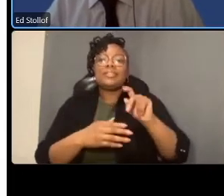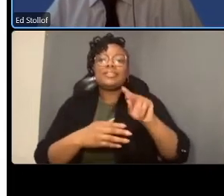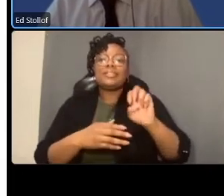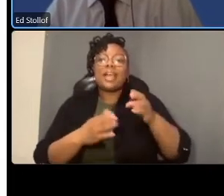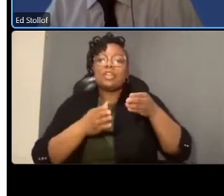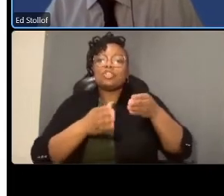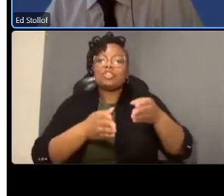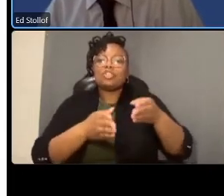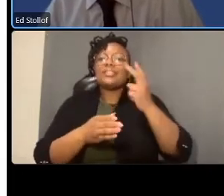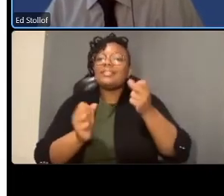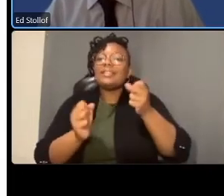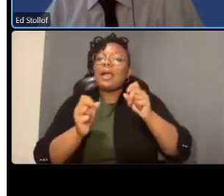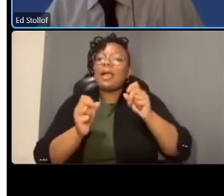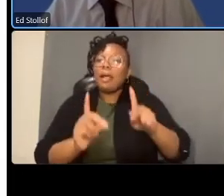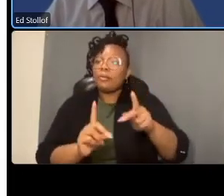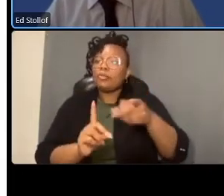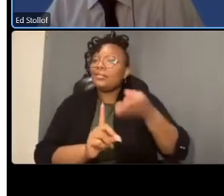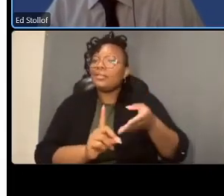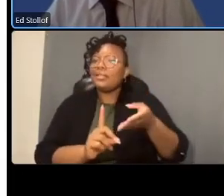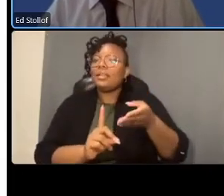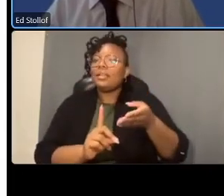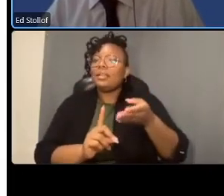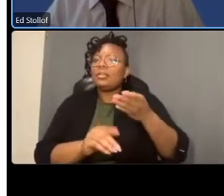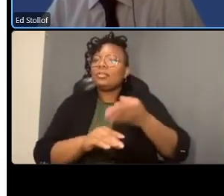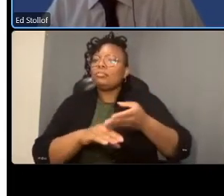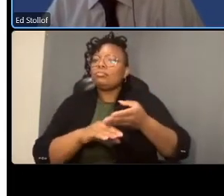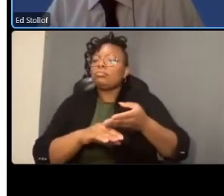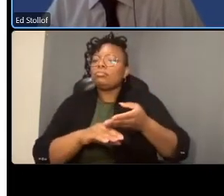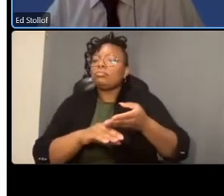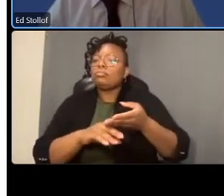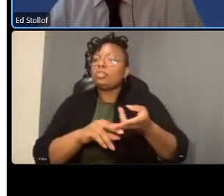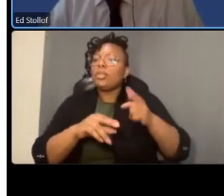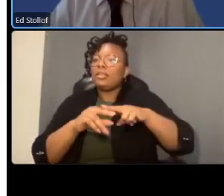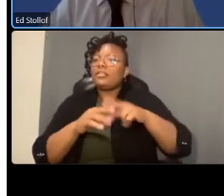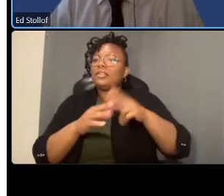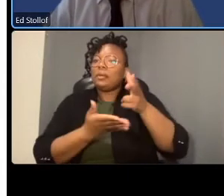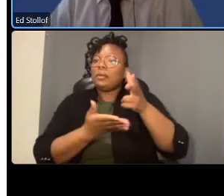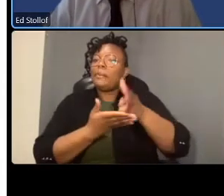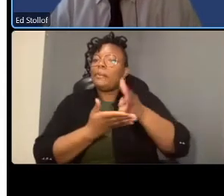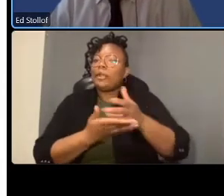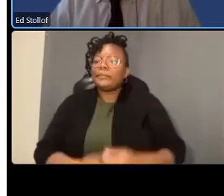like part two jeff uh had a follow-up that almost duck tales into what you were just talking about